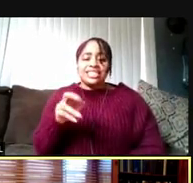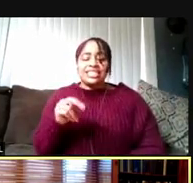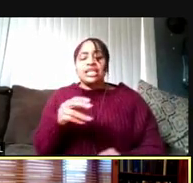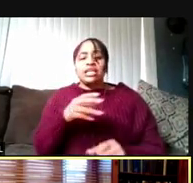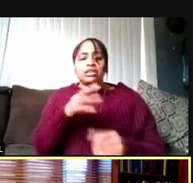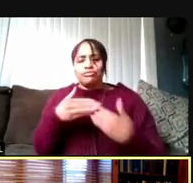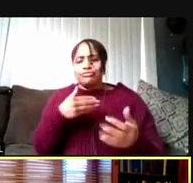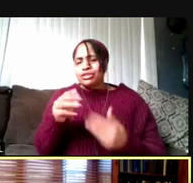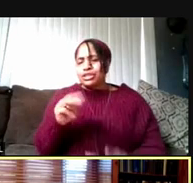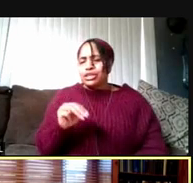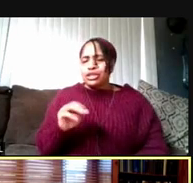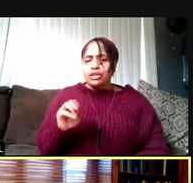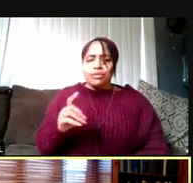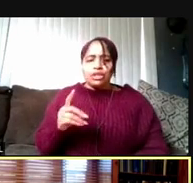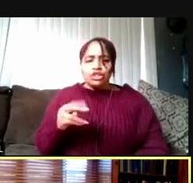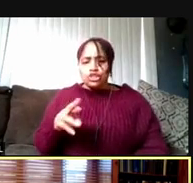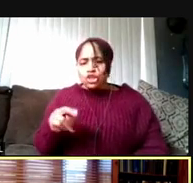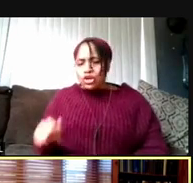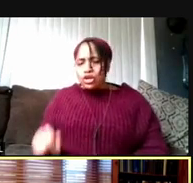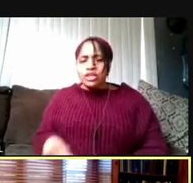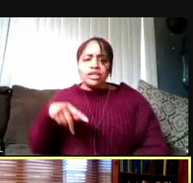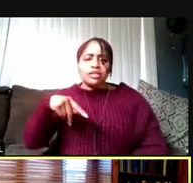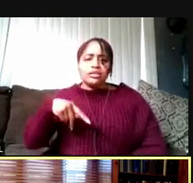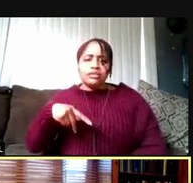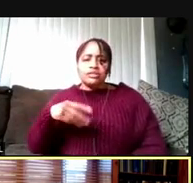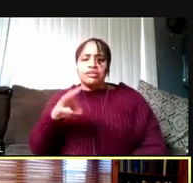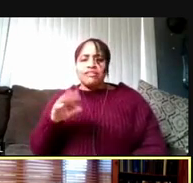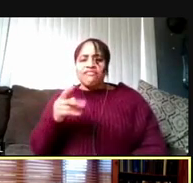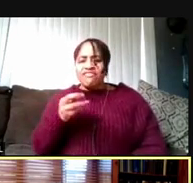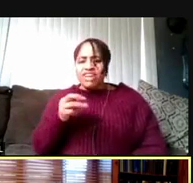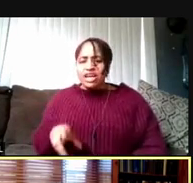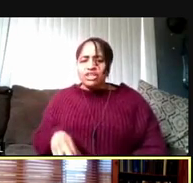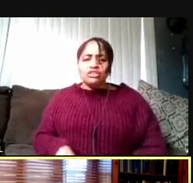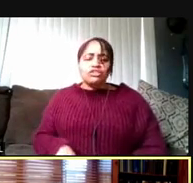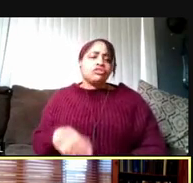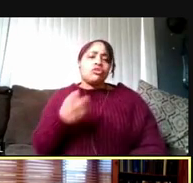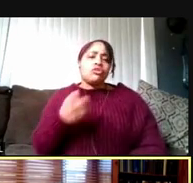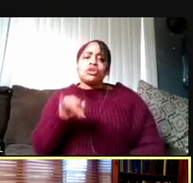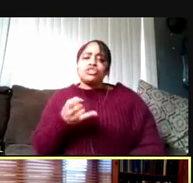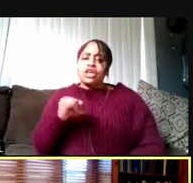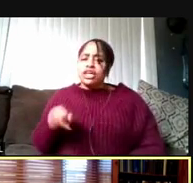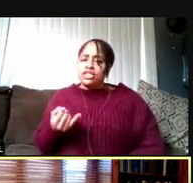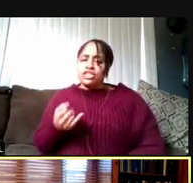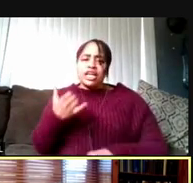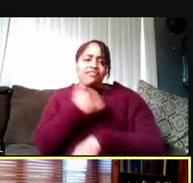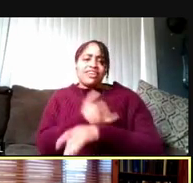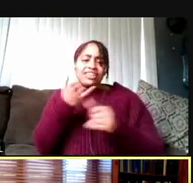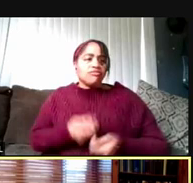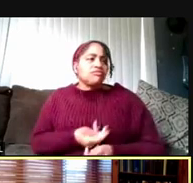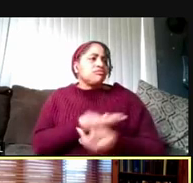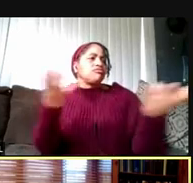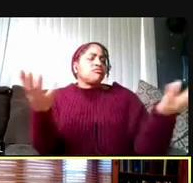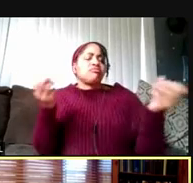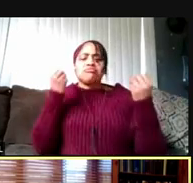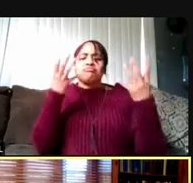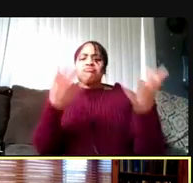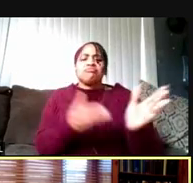or Pfizer or J&J vaccines, they've now been given to many millions and tens of millions of people.